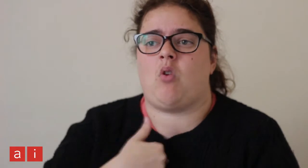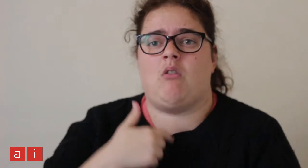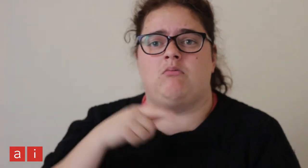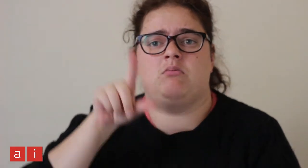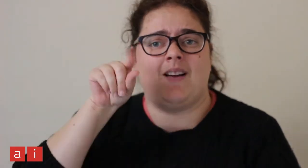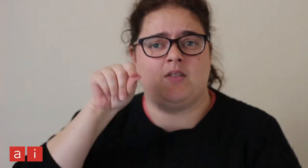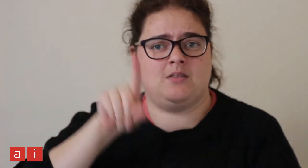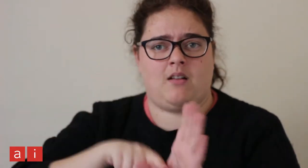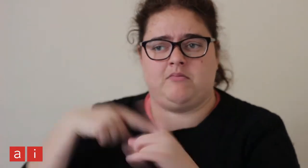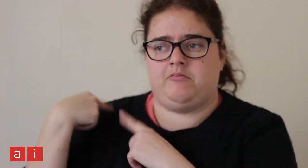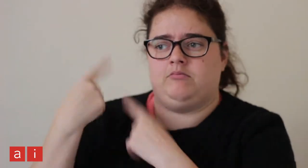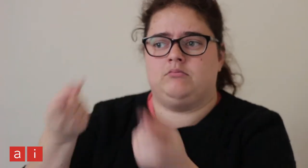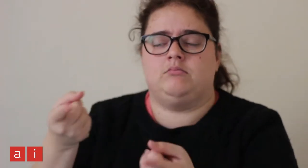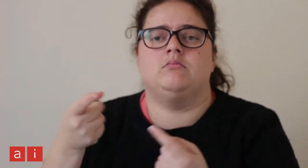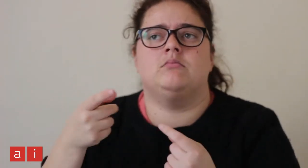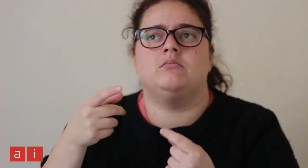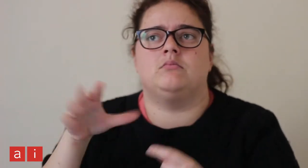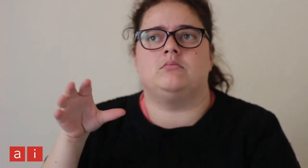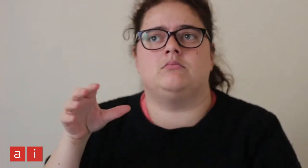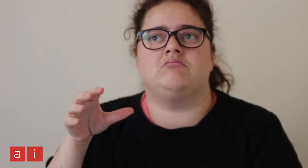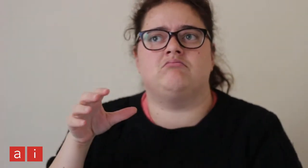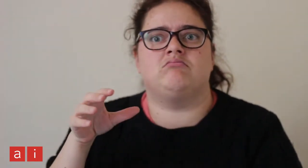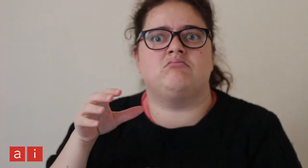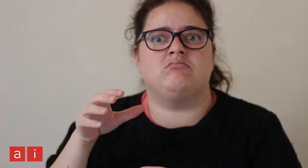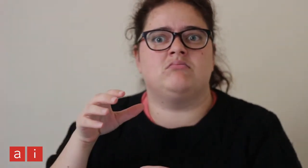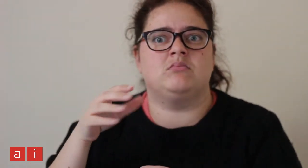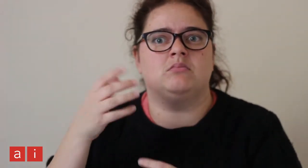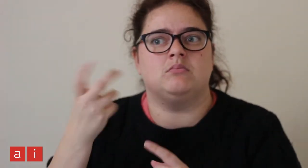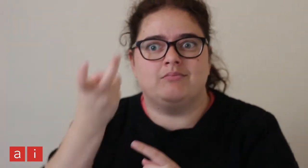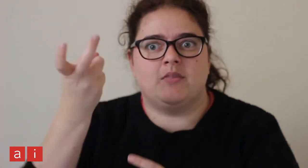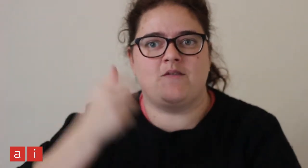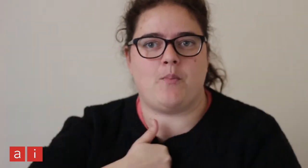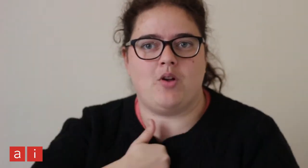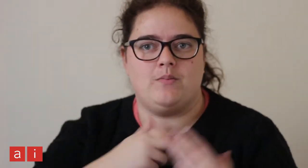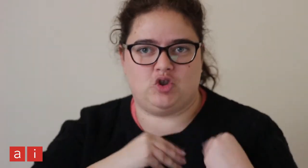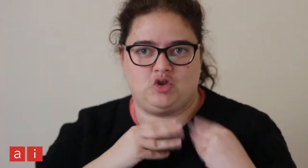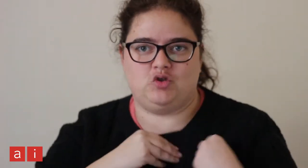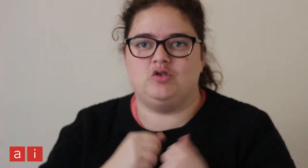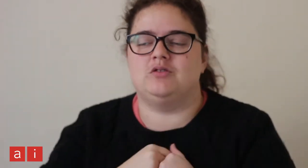It's taken me 11 years to find my passion.